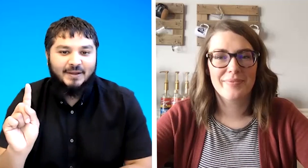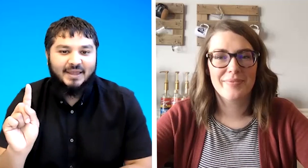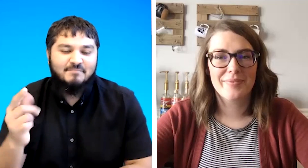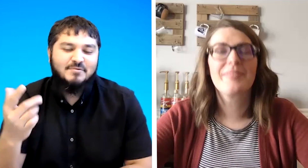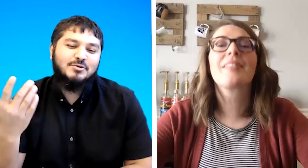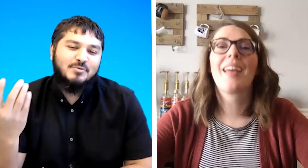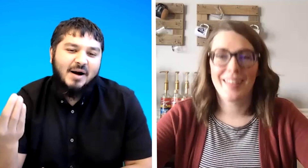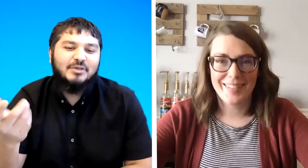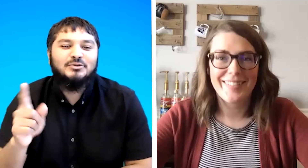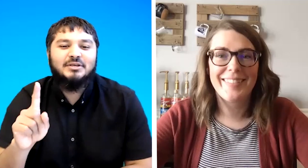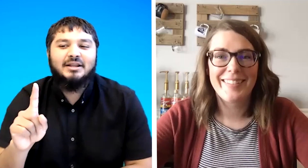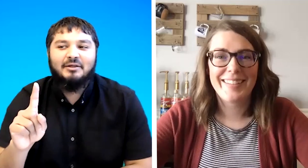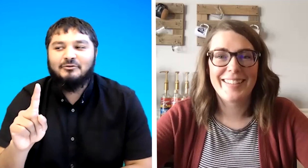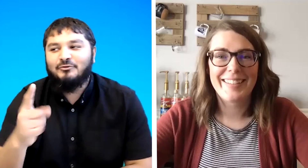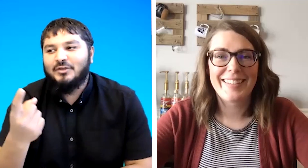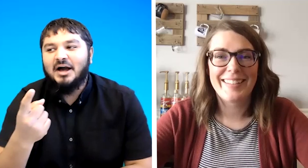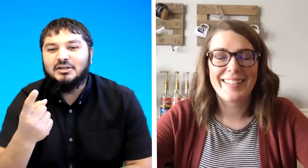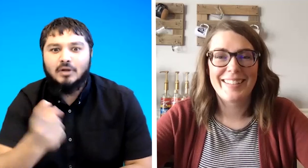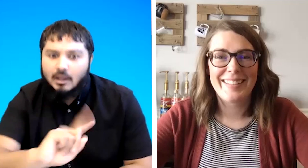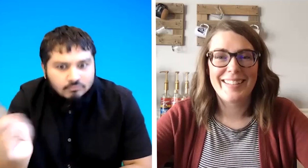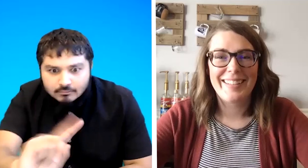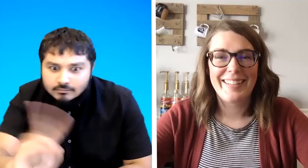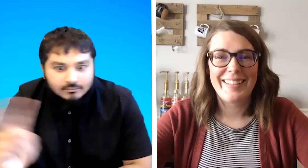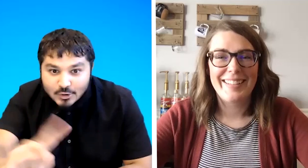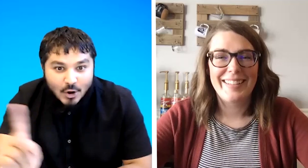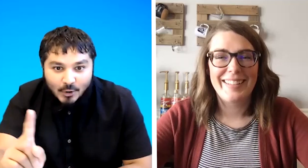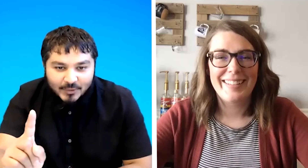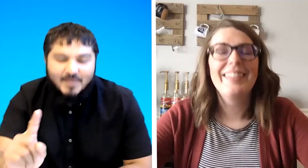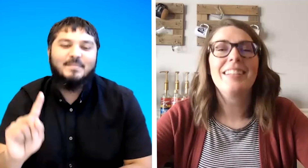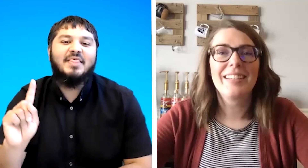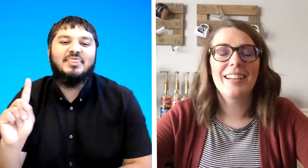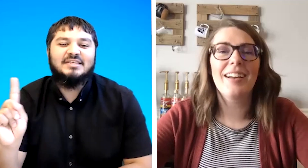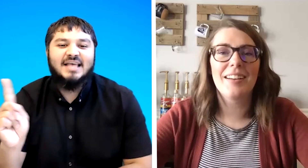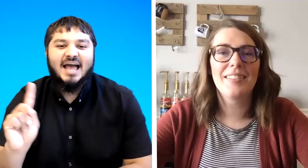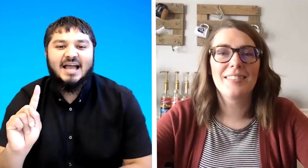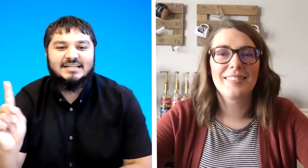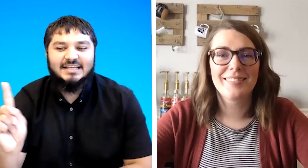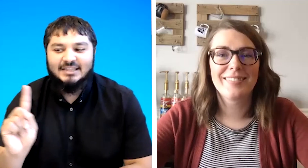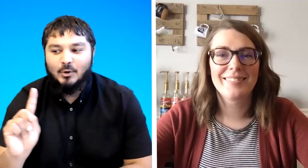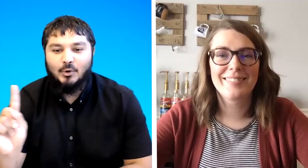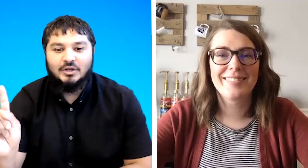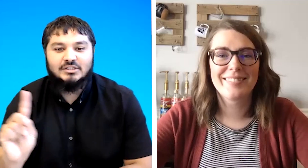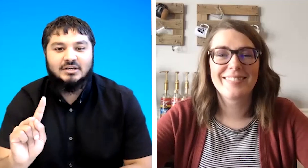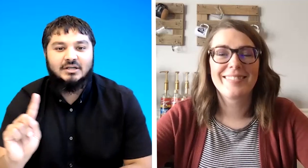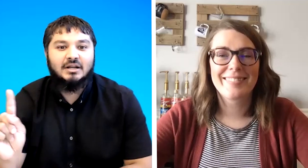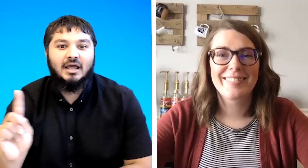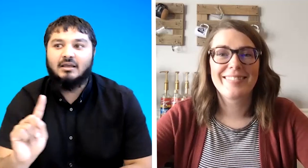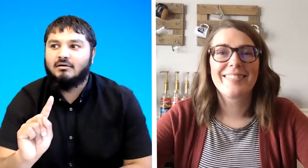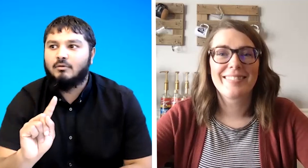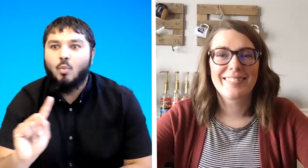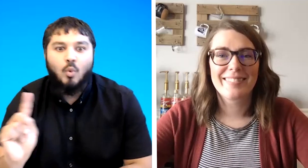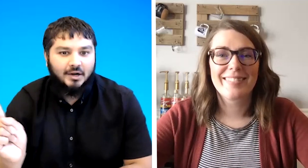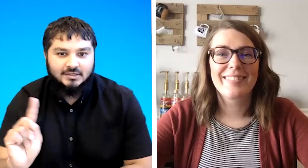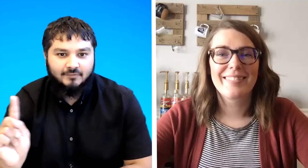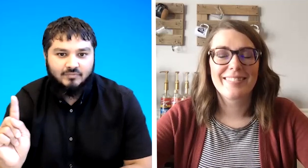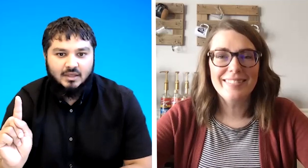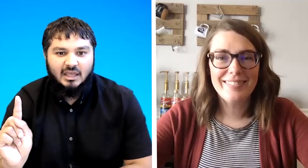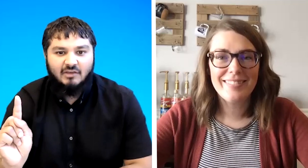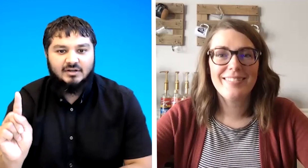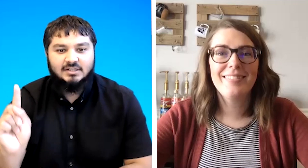okay you might use it for young children no but this is actually the question like what if i take